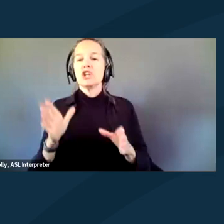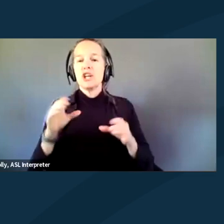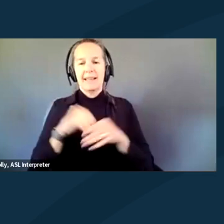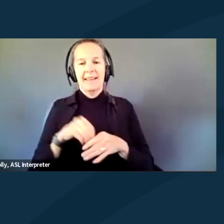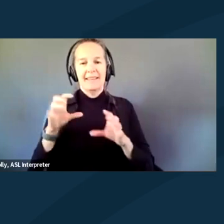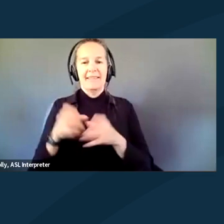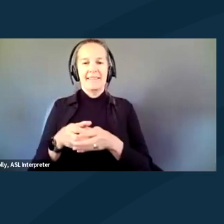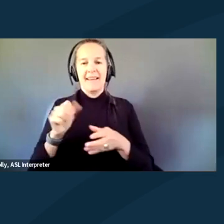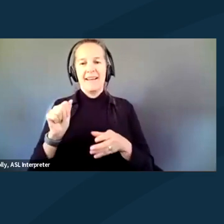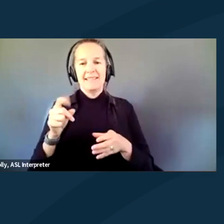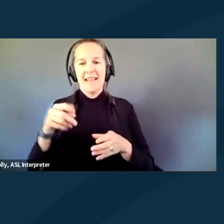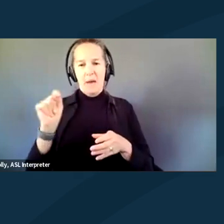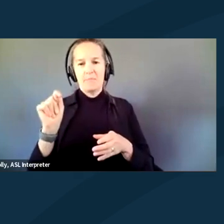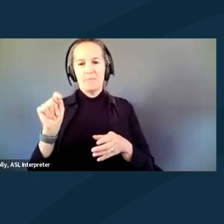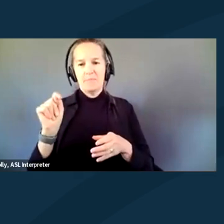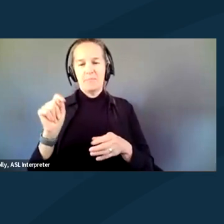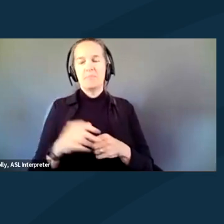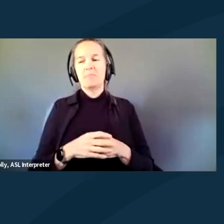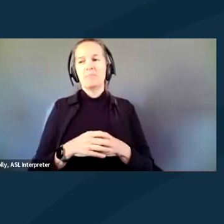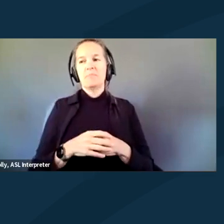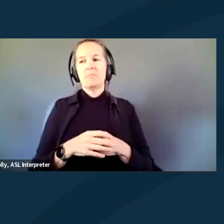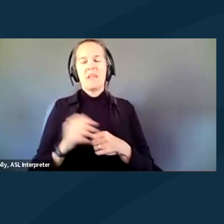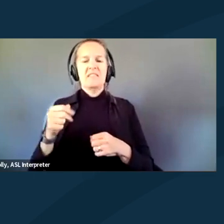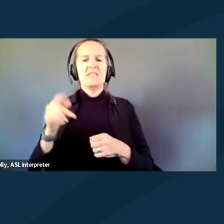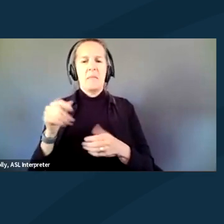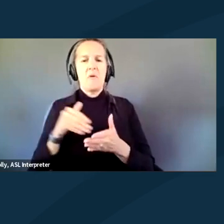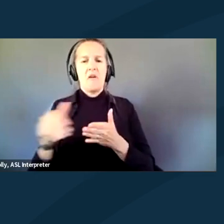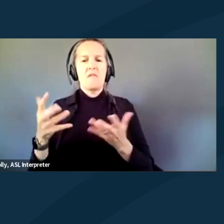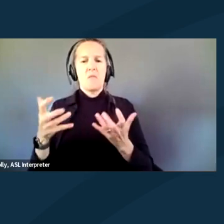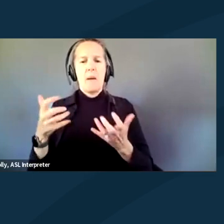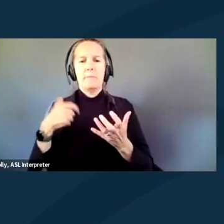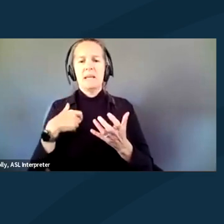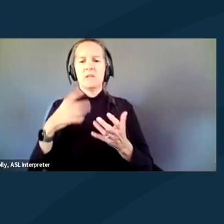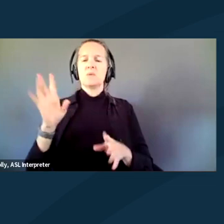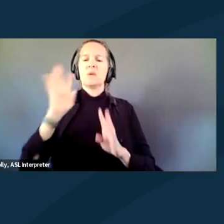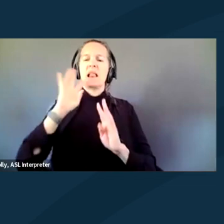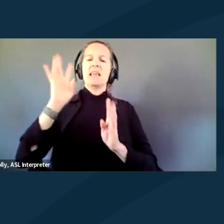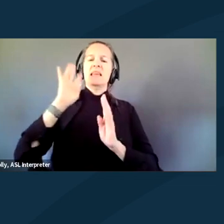ADAPT often have me lead chants, songs and things of that nature.